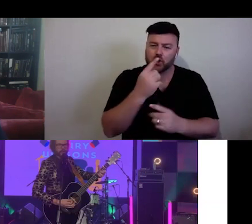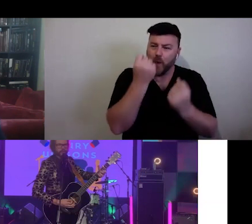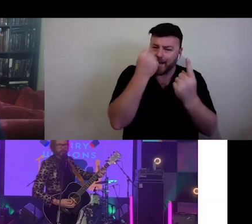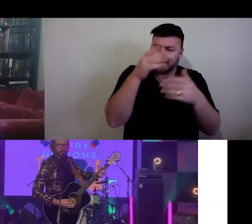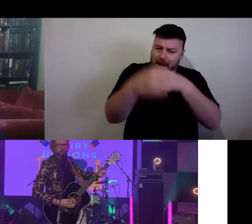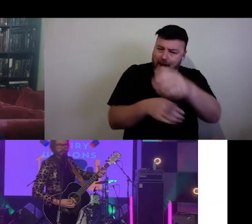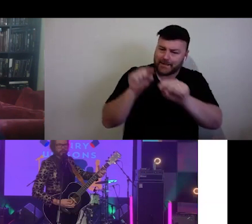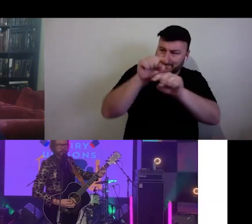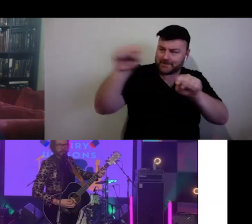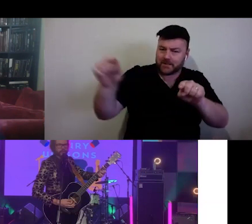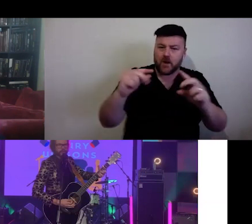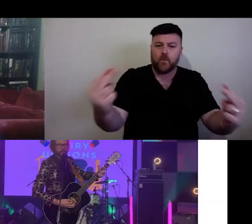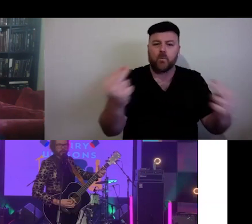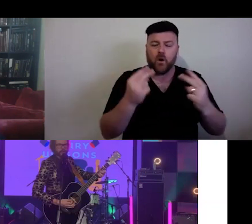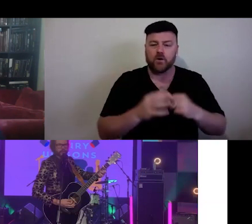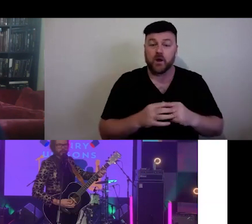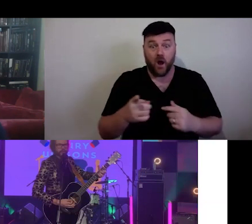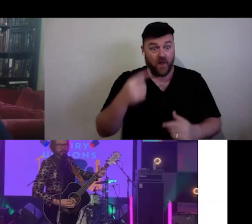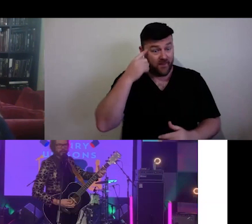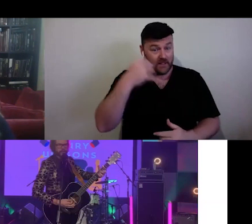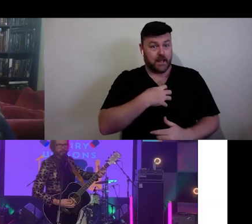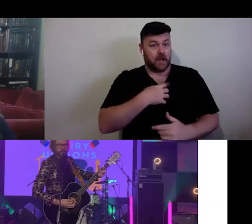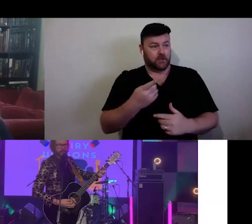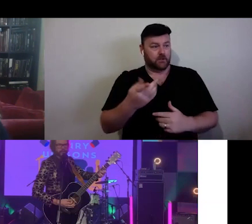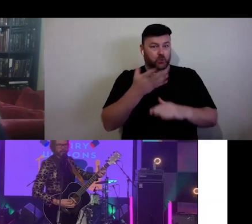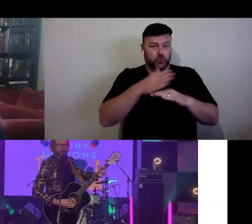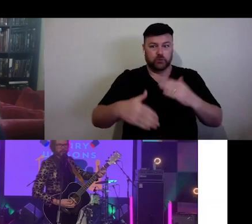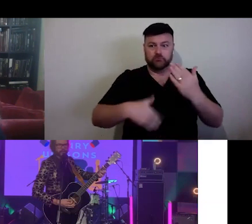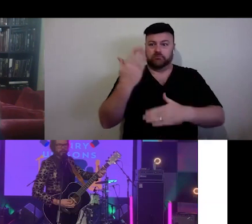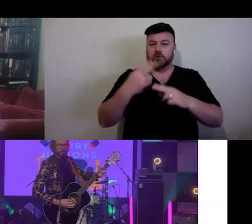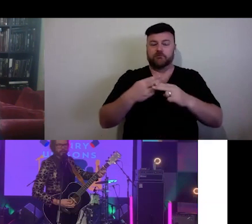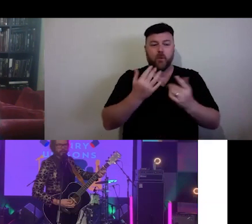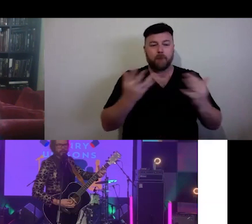scary and new for some. There are fears around revealing who you